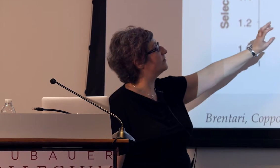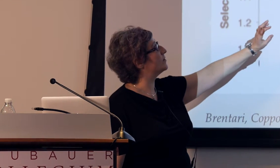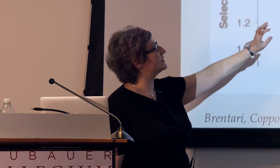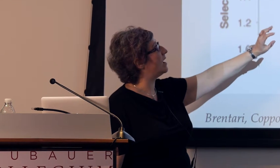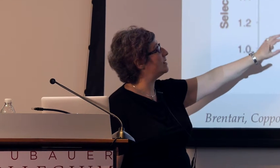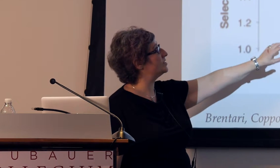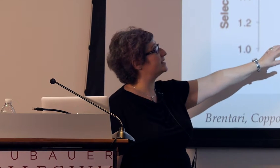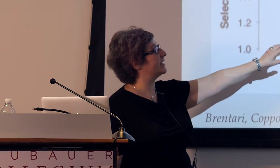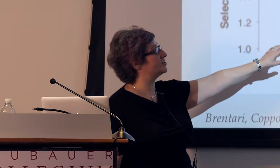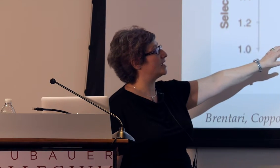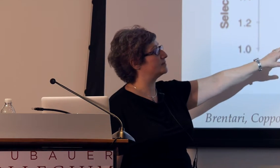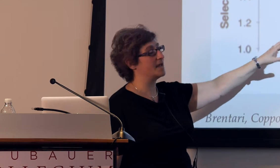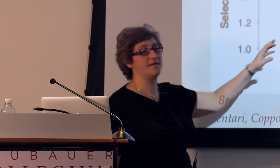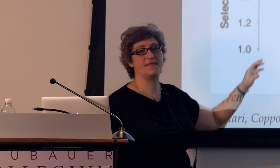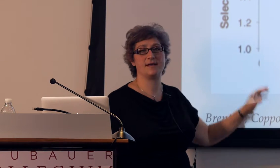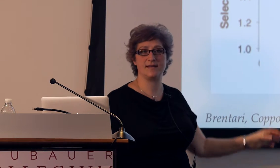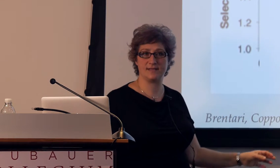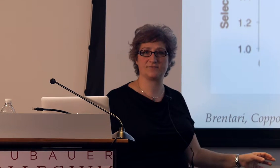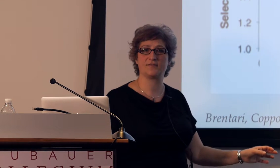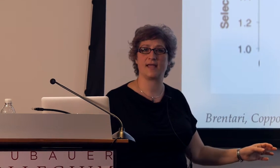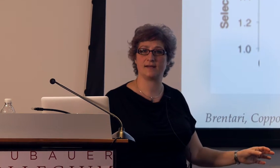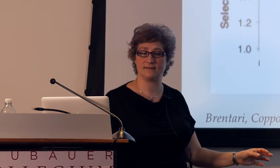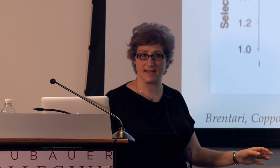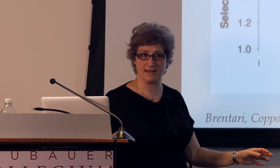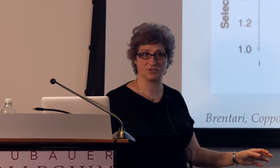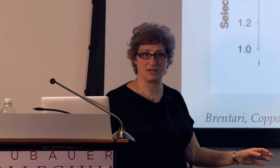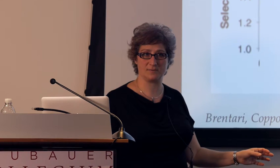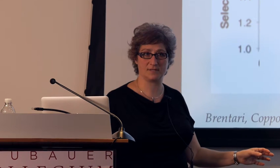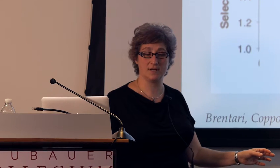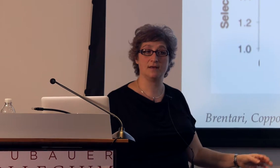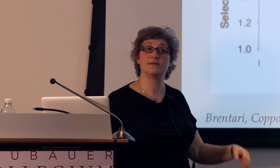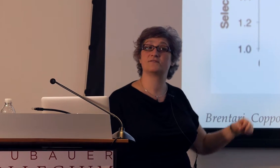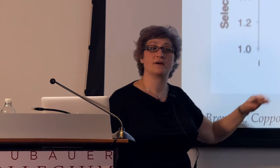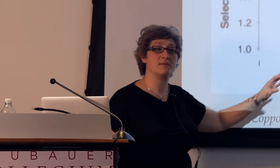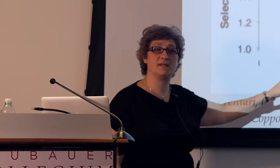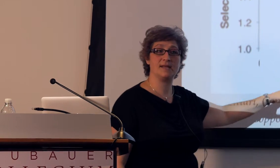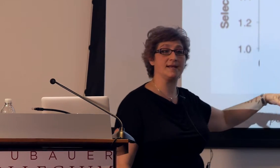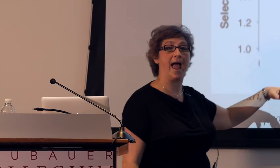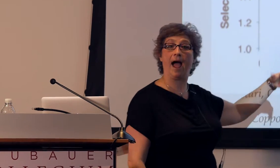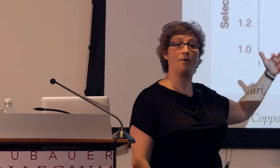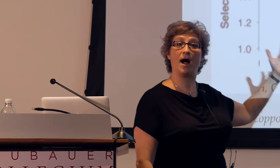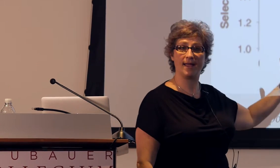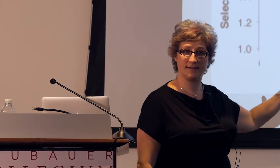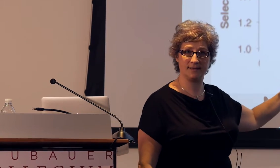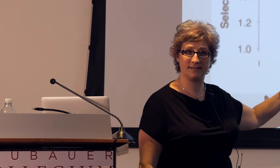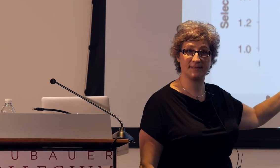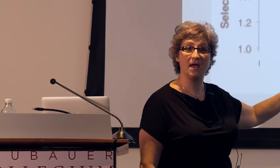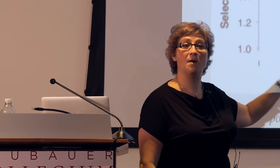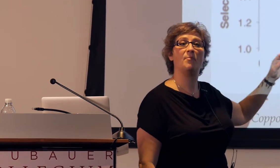for those object handshapes than it is for the handling hanshapes, there's variability in how high it is,